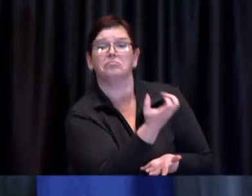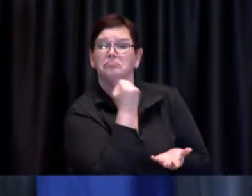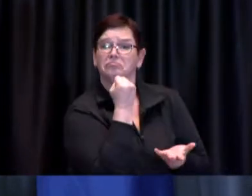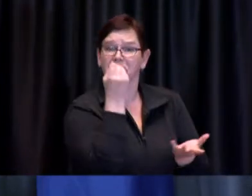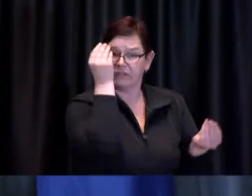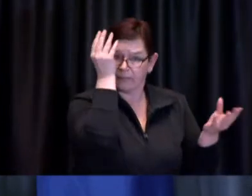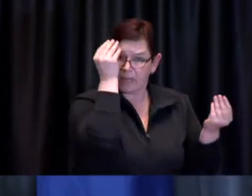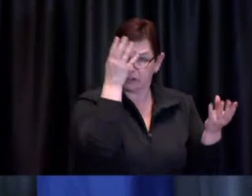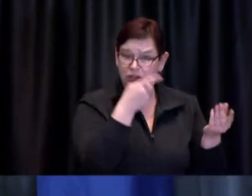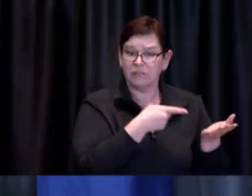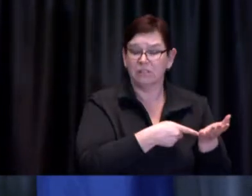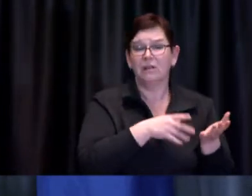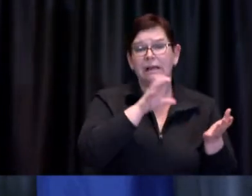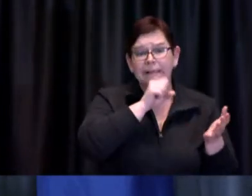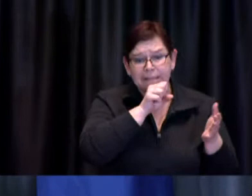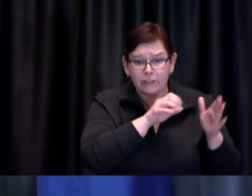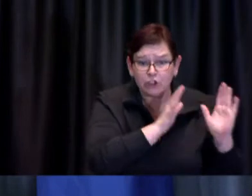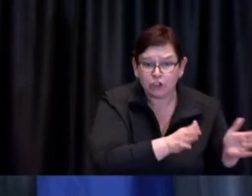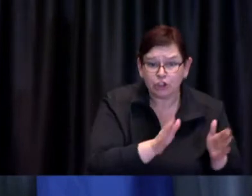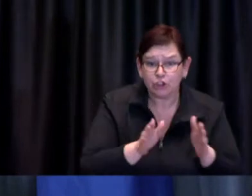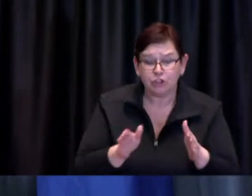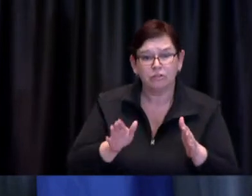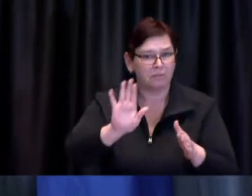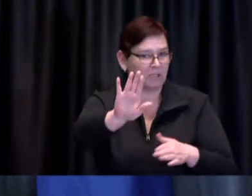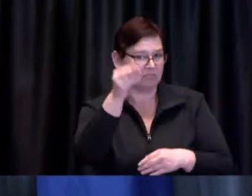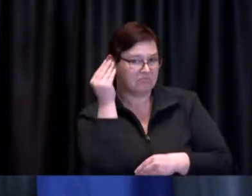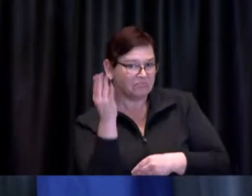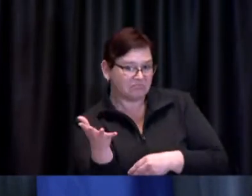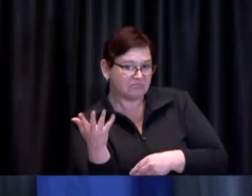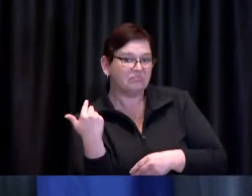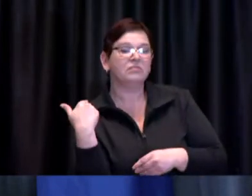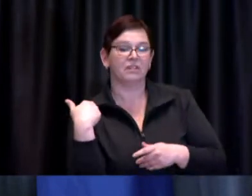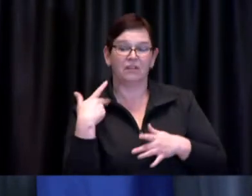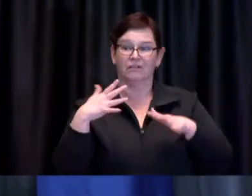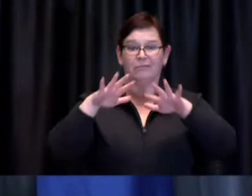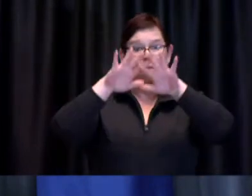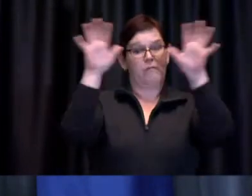what I can tell you at a very high level is is uh you know that which you're describing is in fact